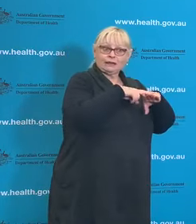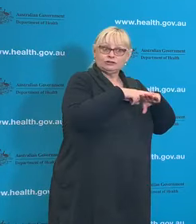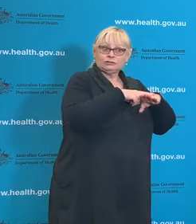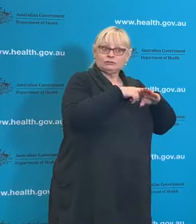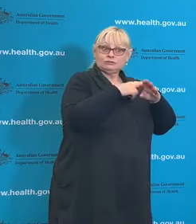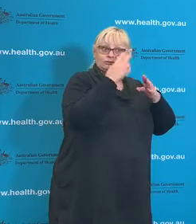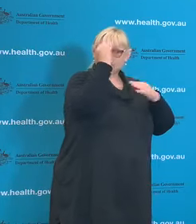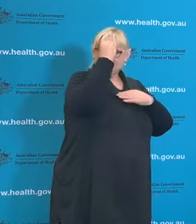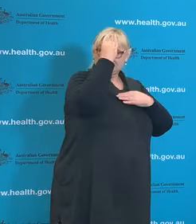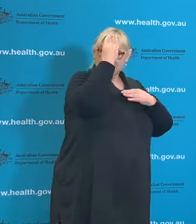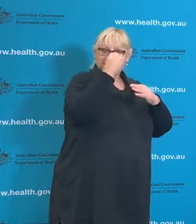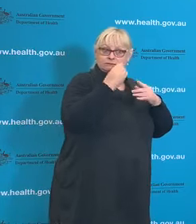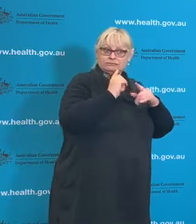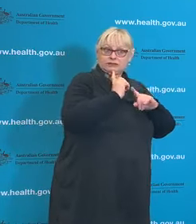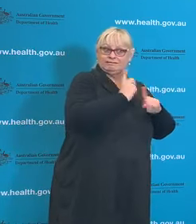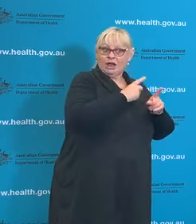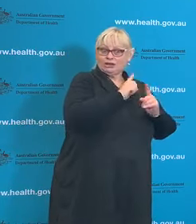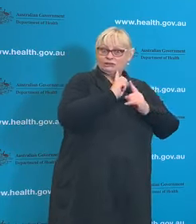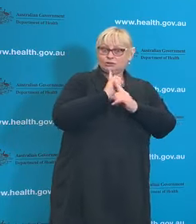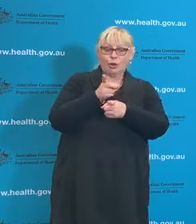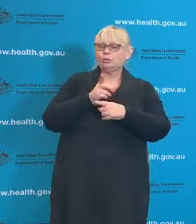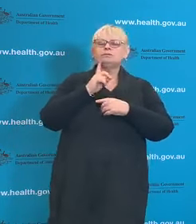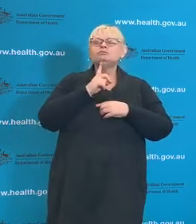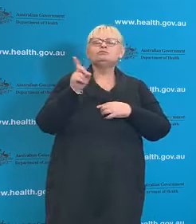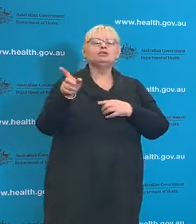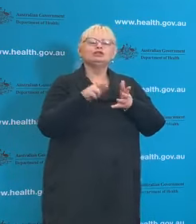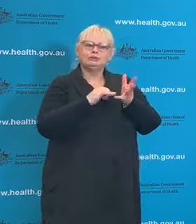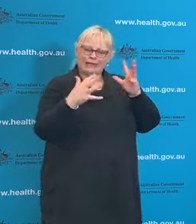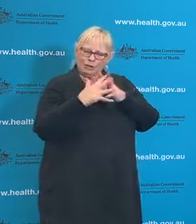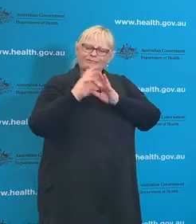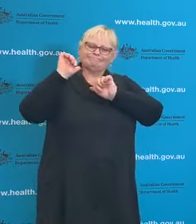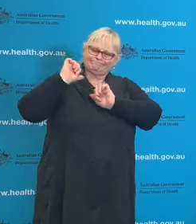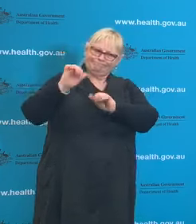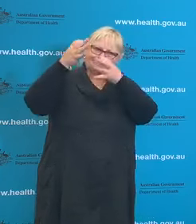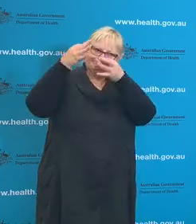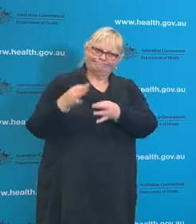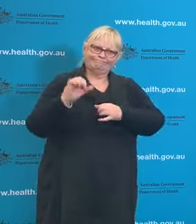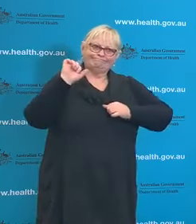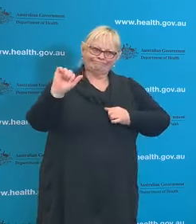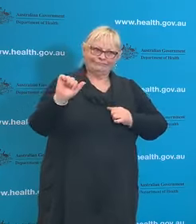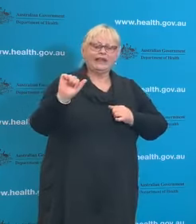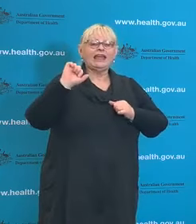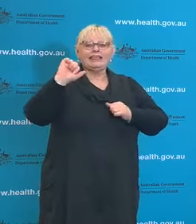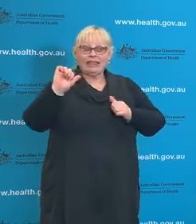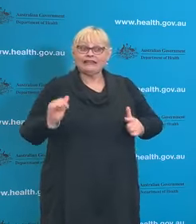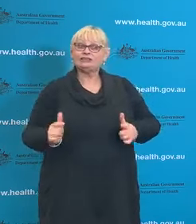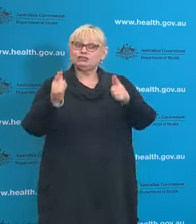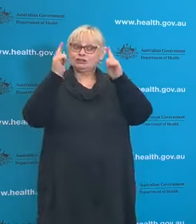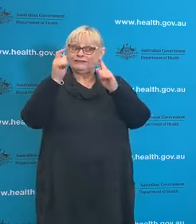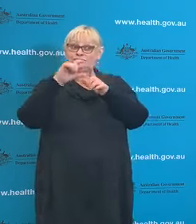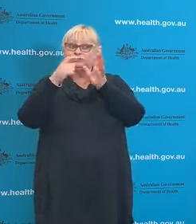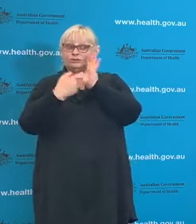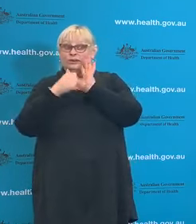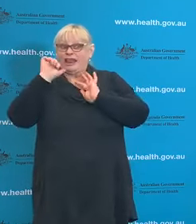No, the decision to change the restrictions are those of New South Wales in advice from their Chief Health Officer and for their Premier.